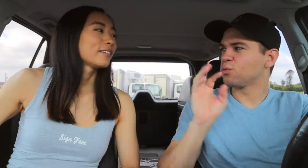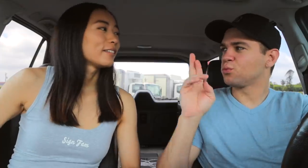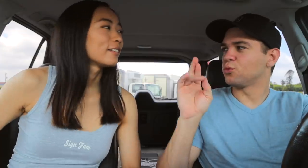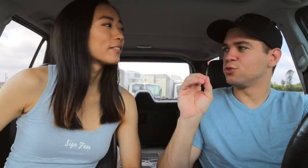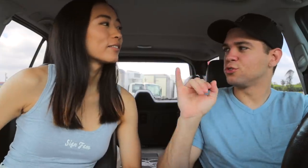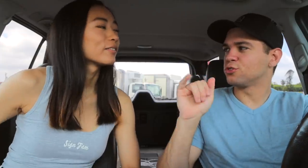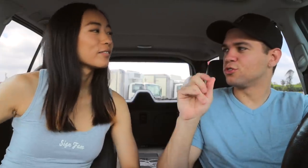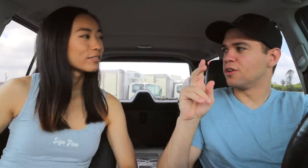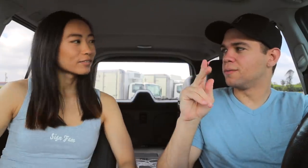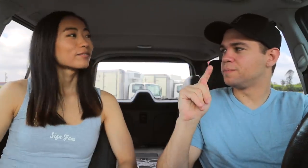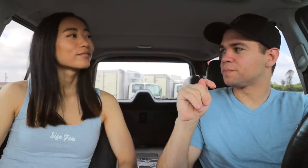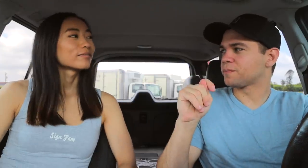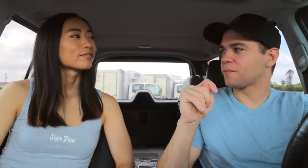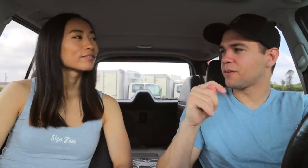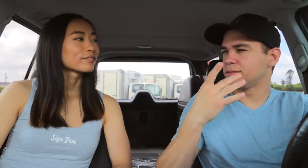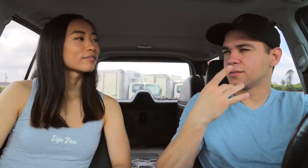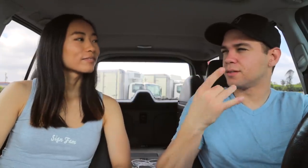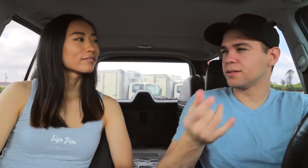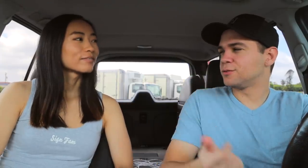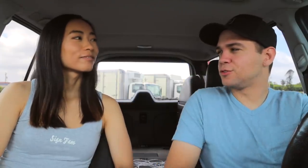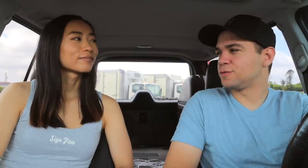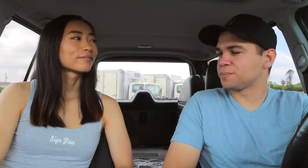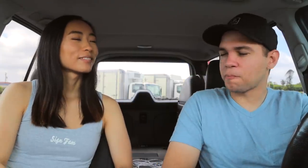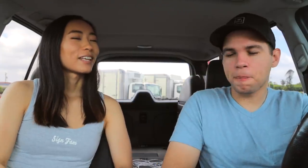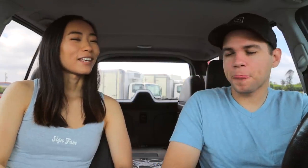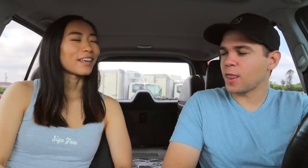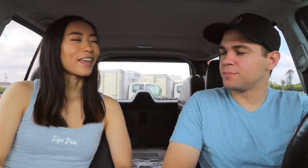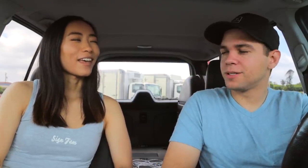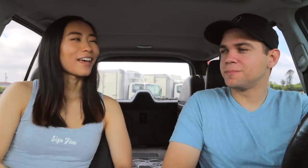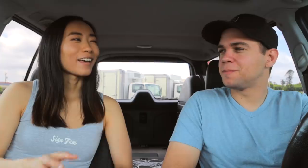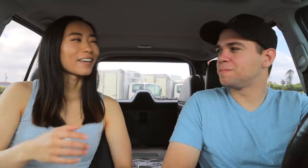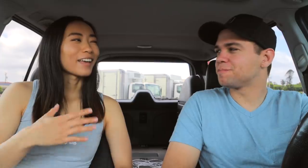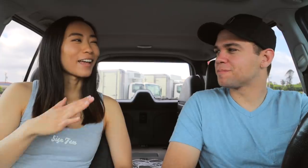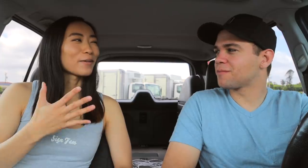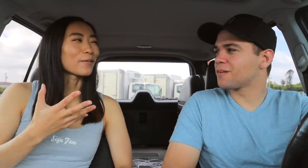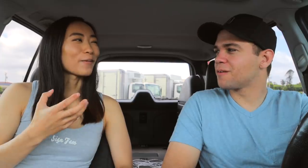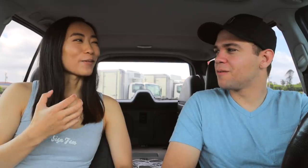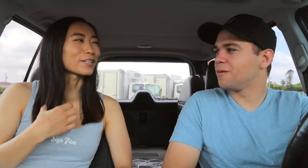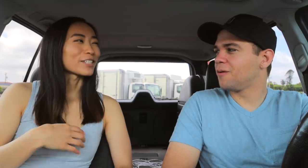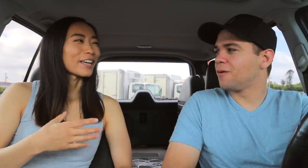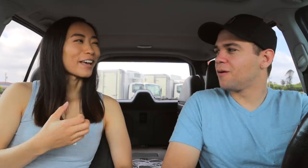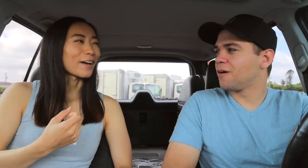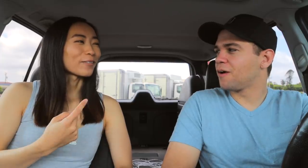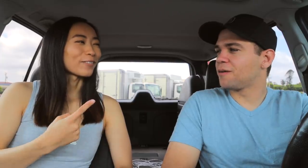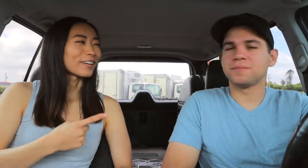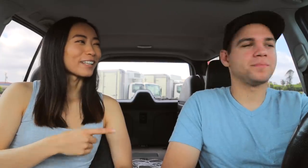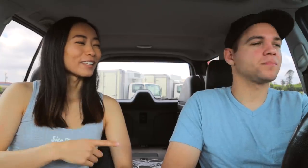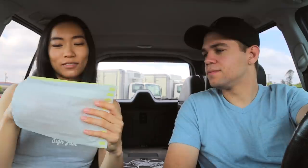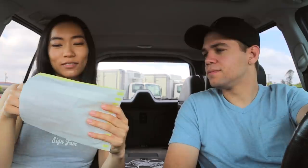Croissant Tastes delicious Yeah, I kinda wish I got one.